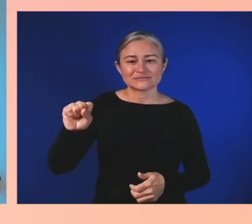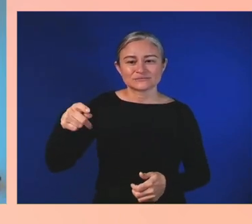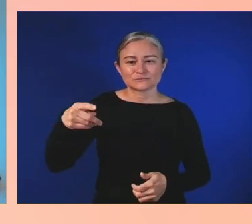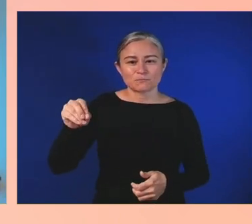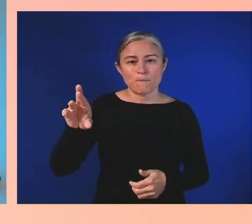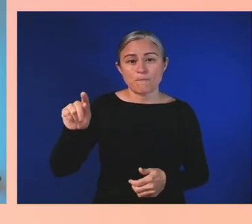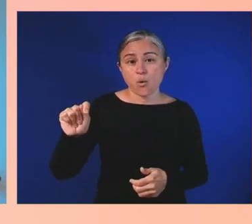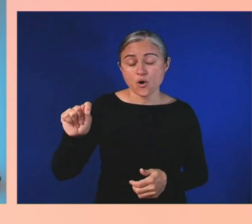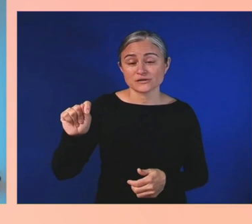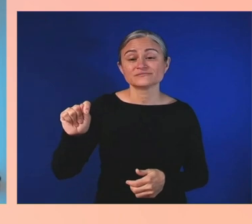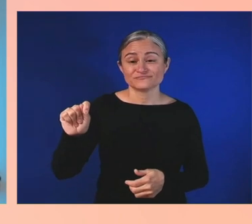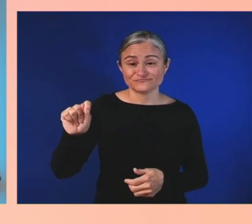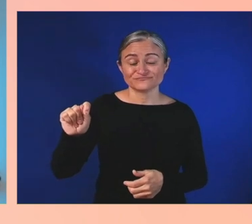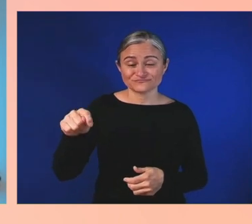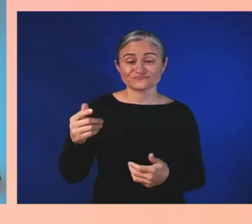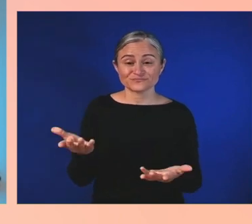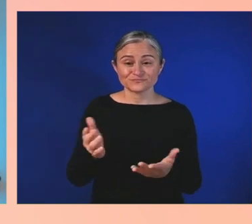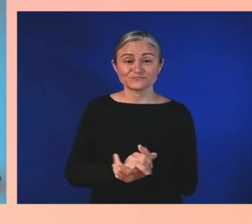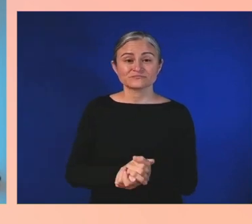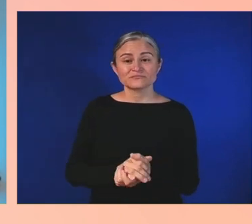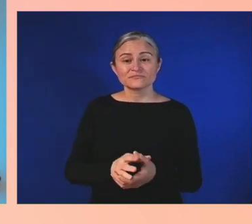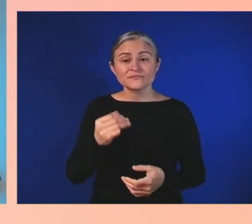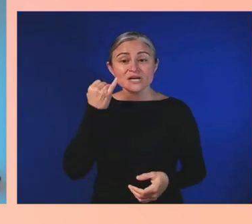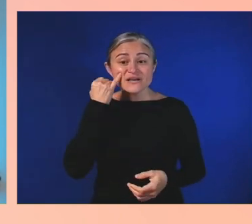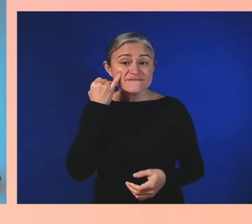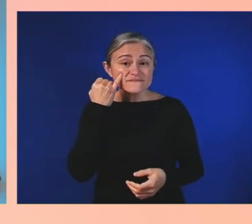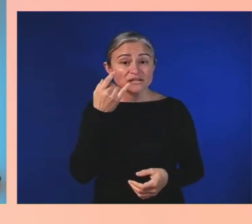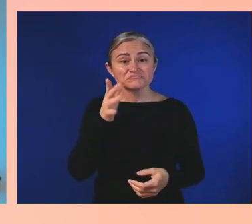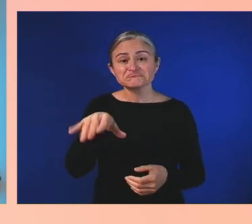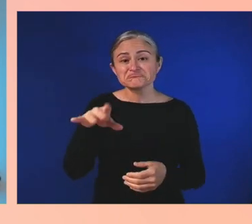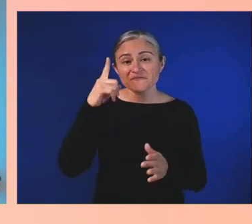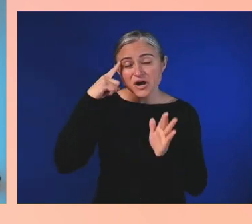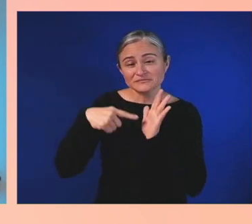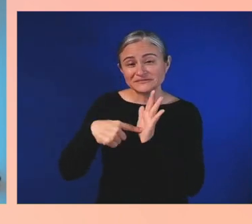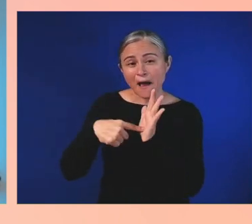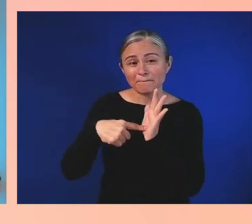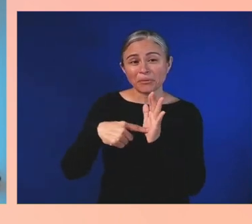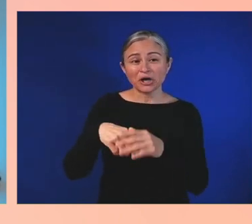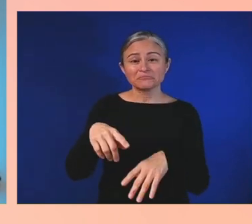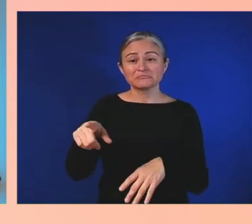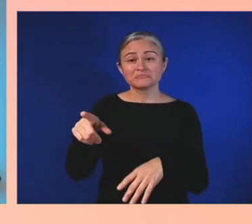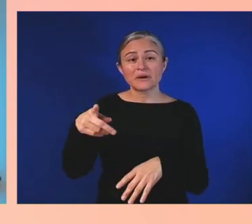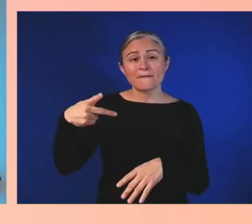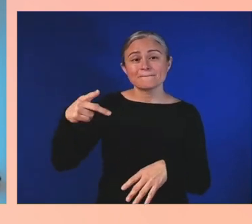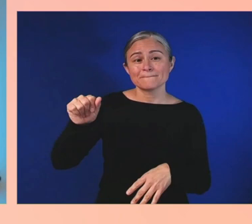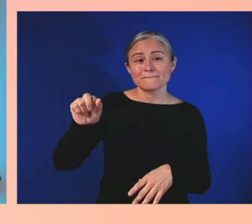if you want to have an example, is what the Paralympics are to the Olympics.